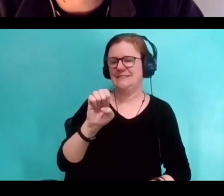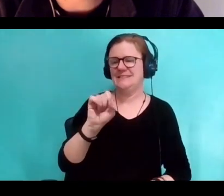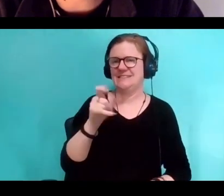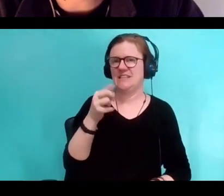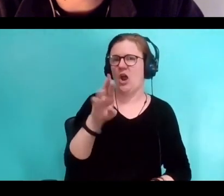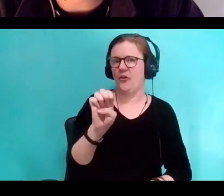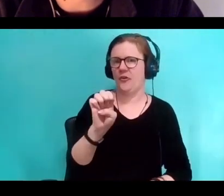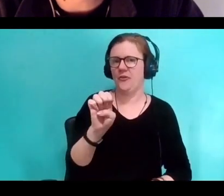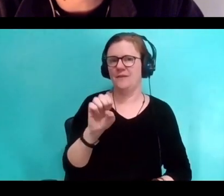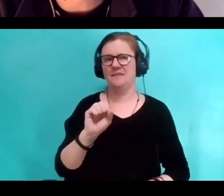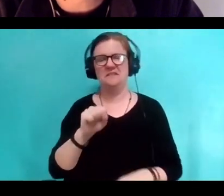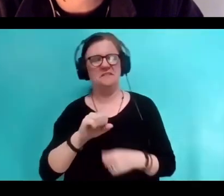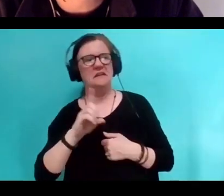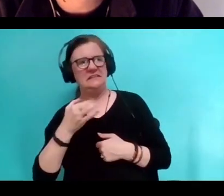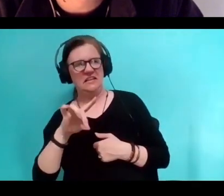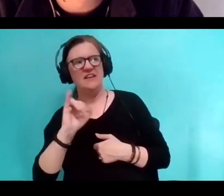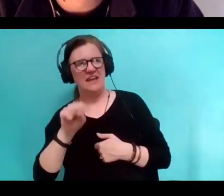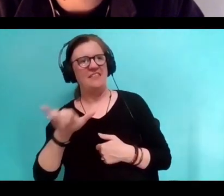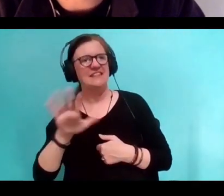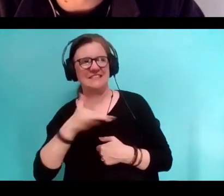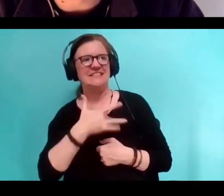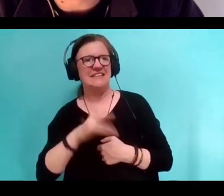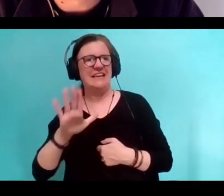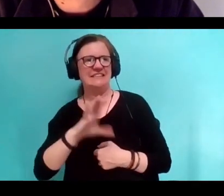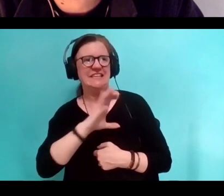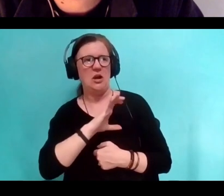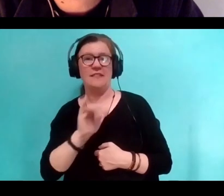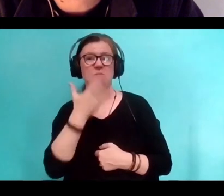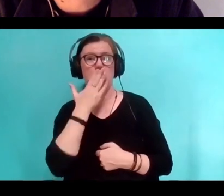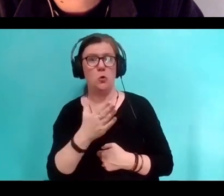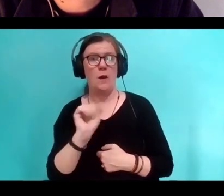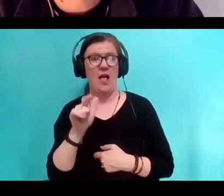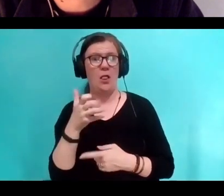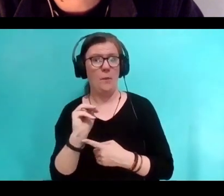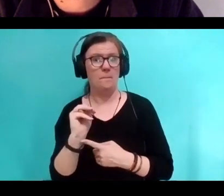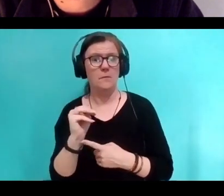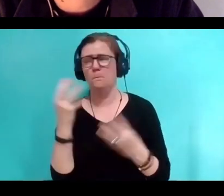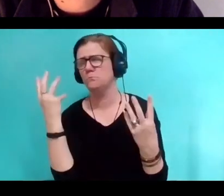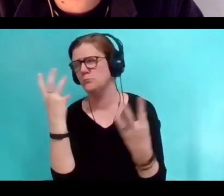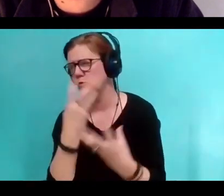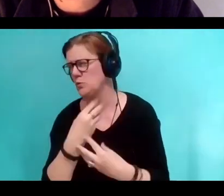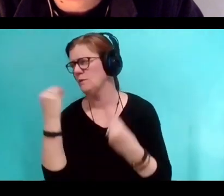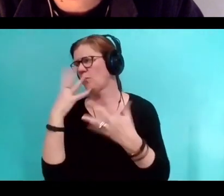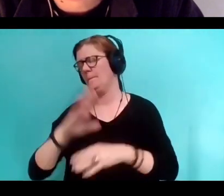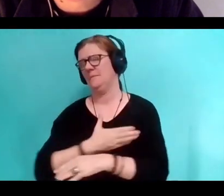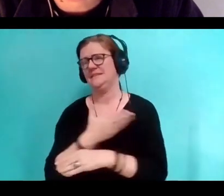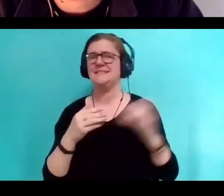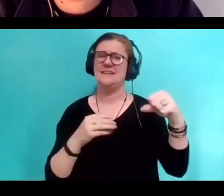"I've done the words I wanted to do the music." That's a great album. That's a beautiful album. It's one of the best,